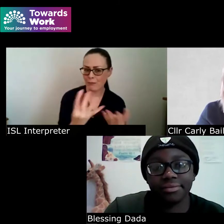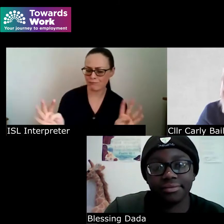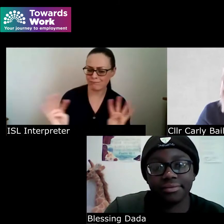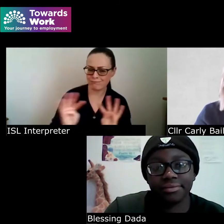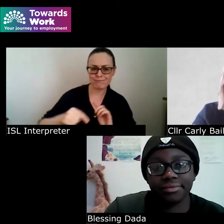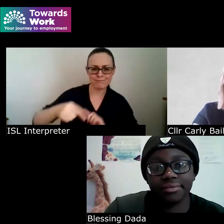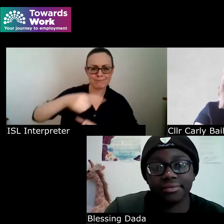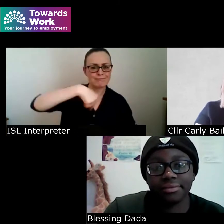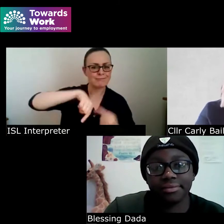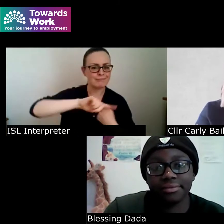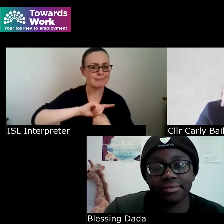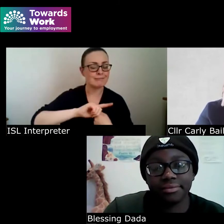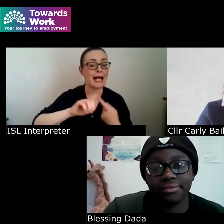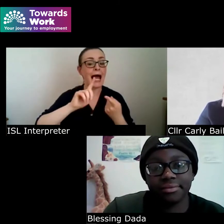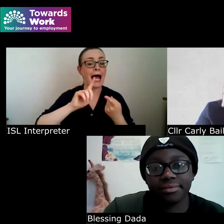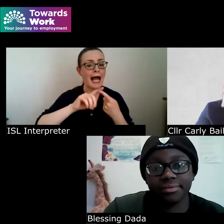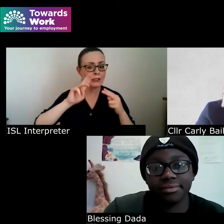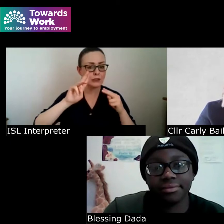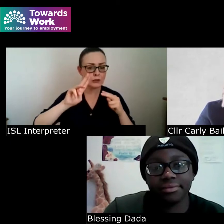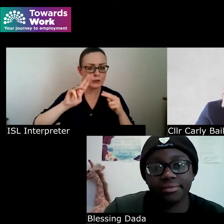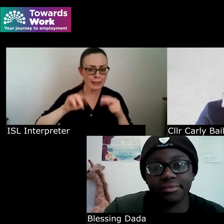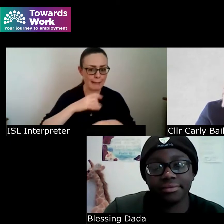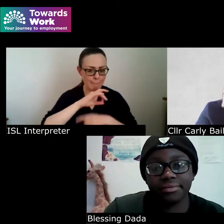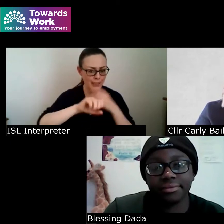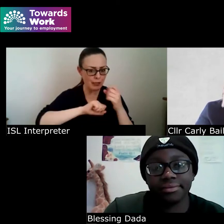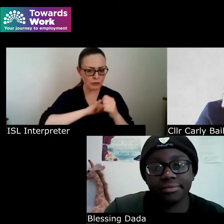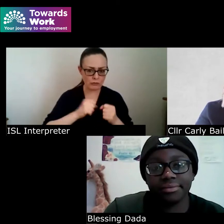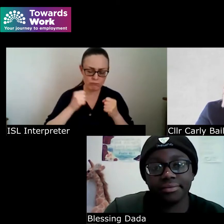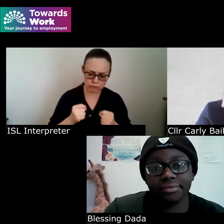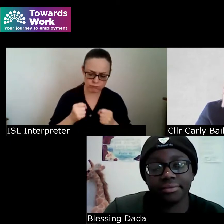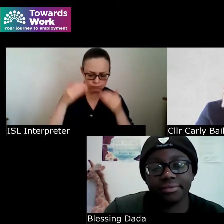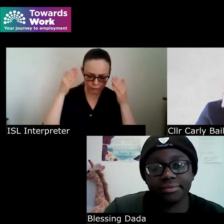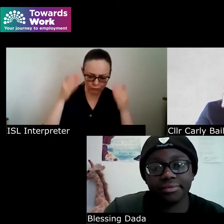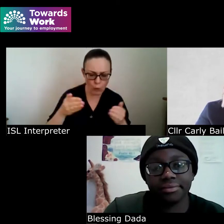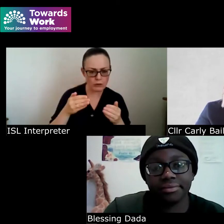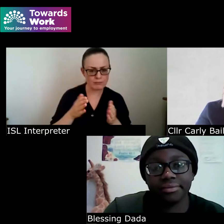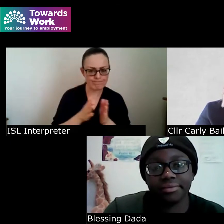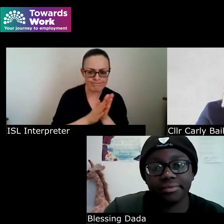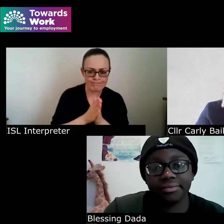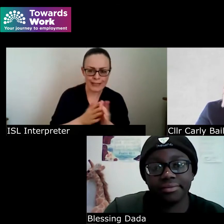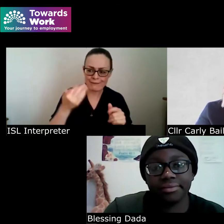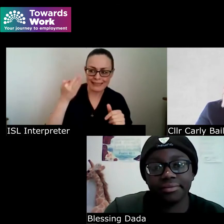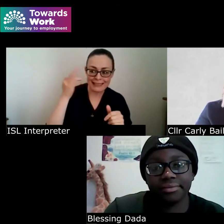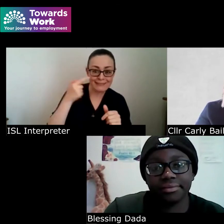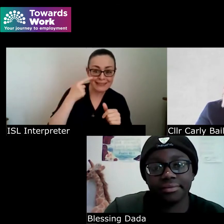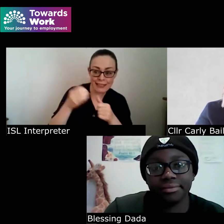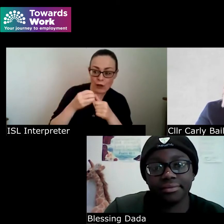you can also stay focused and motivated when you witness them achieving time and time again